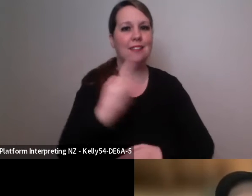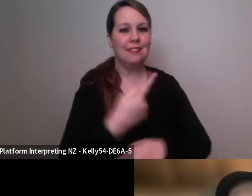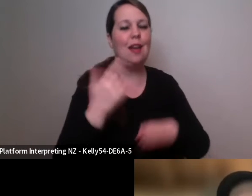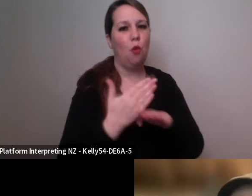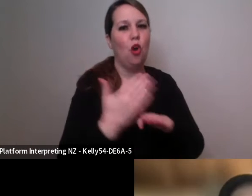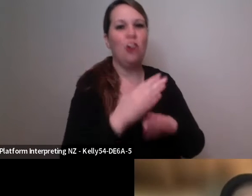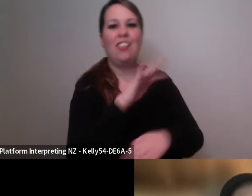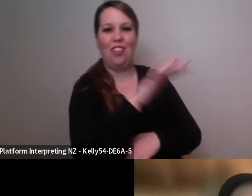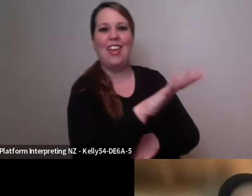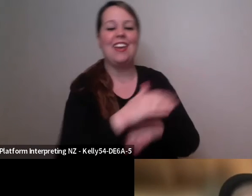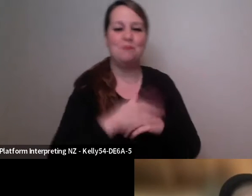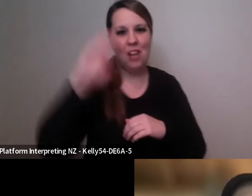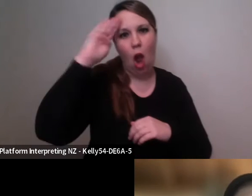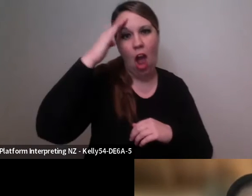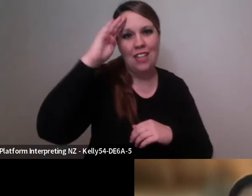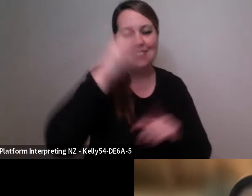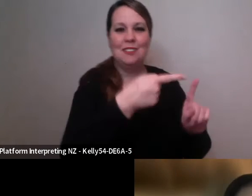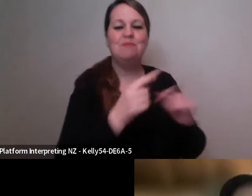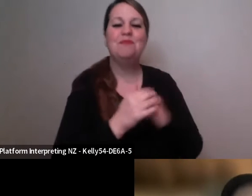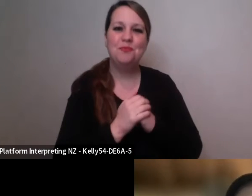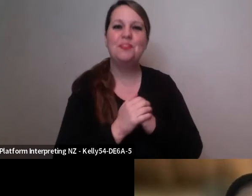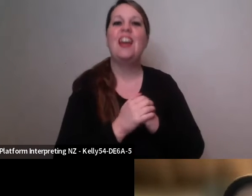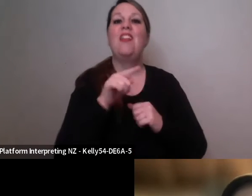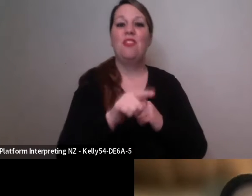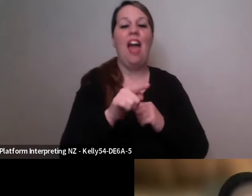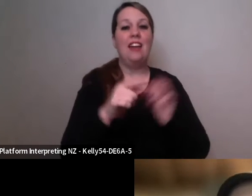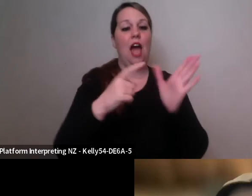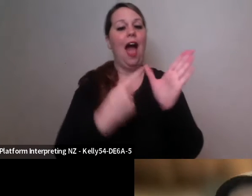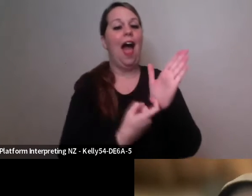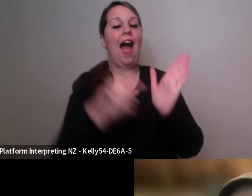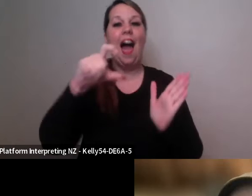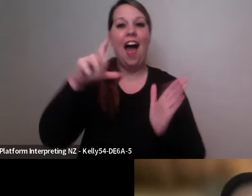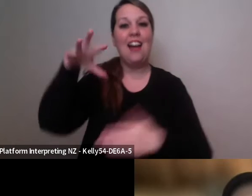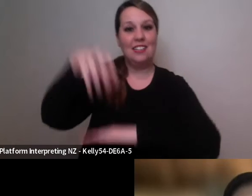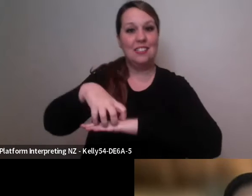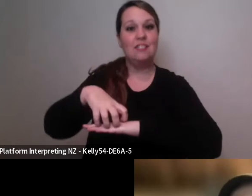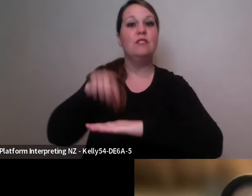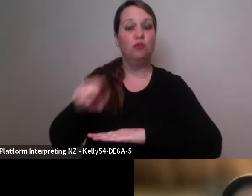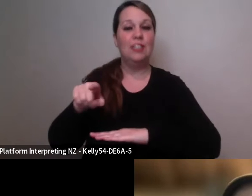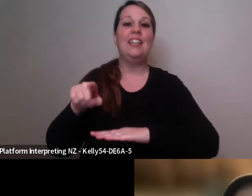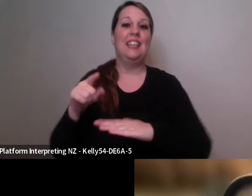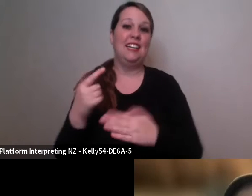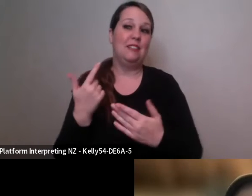facility that promotes and showcases work for children and it's really amazing. It's right in the